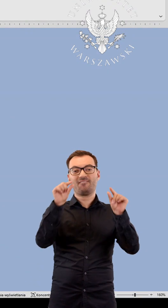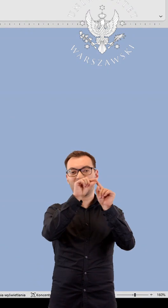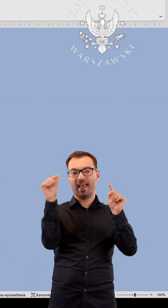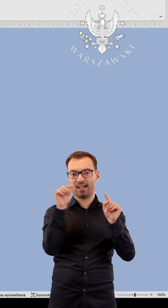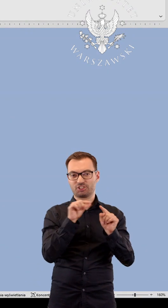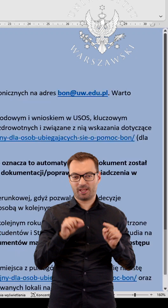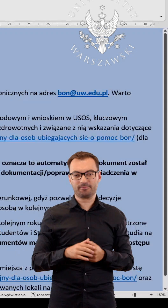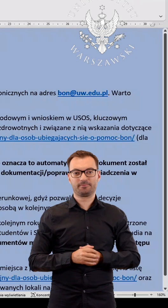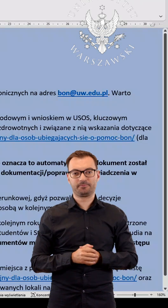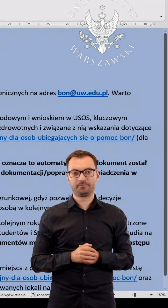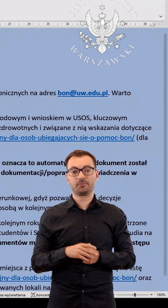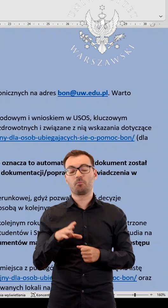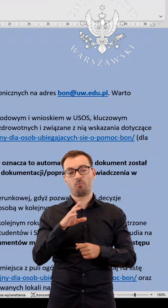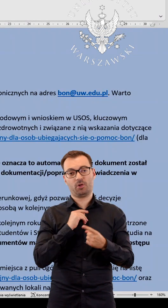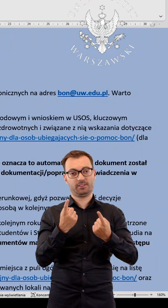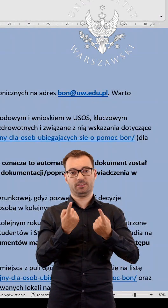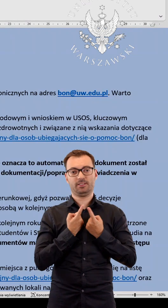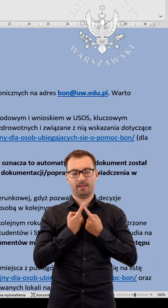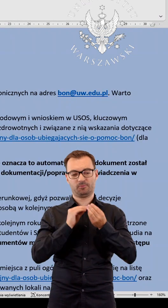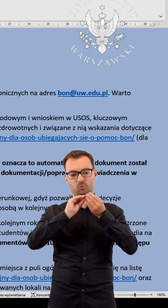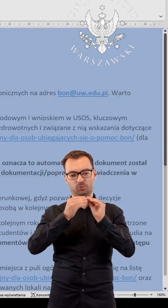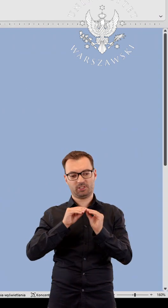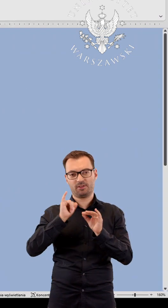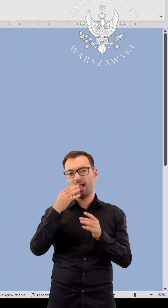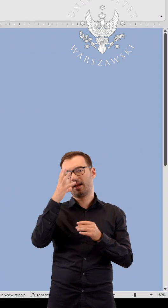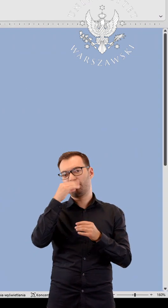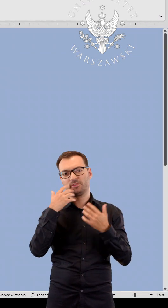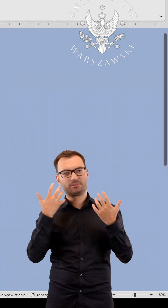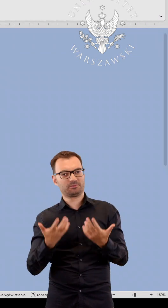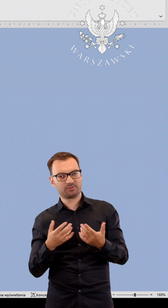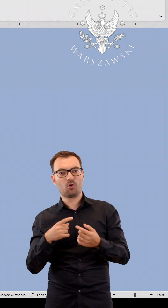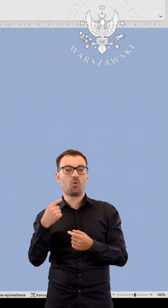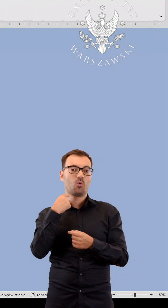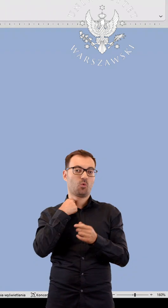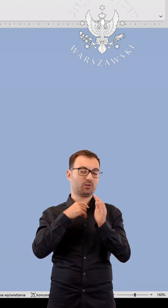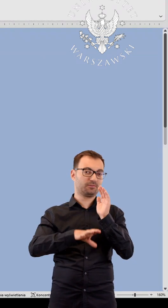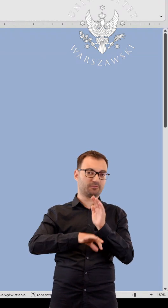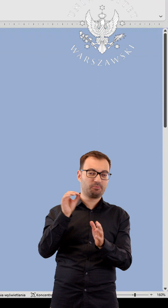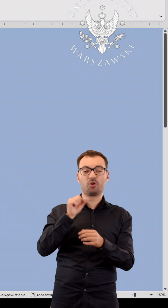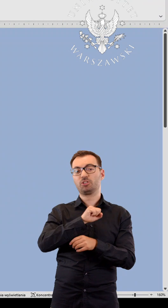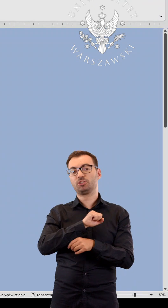It allows you to set your own appearance preferences, voice selection and reading speed.